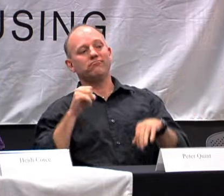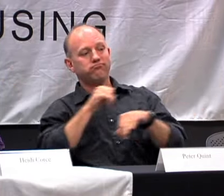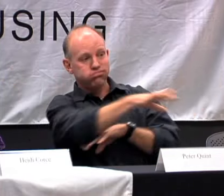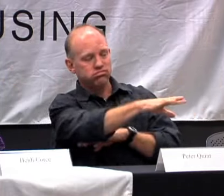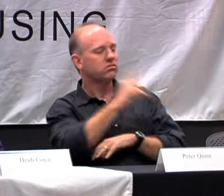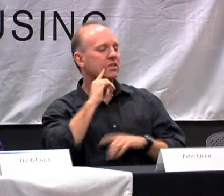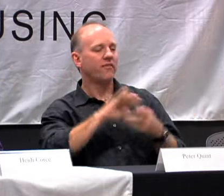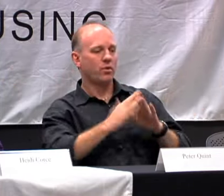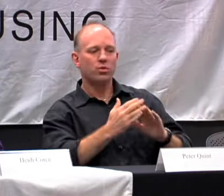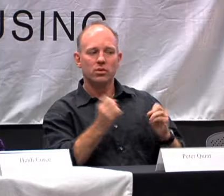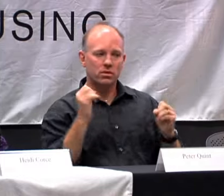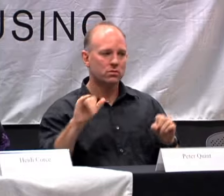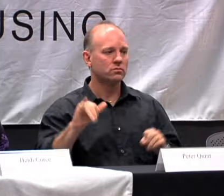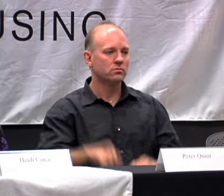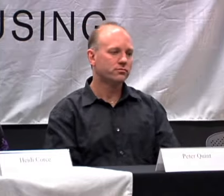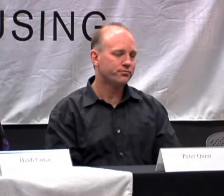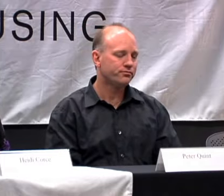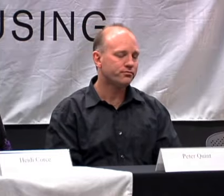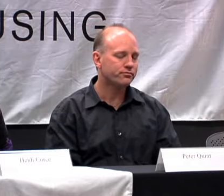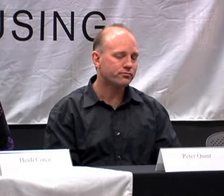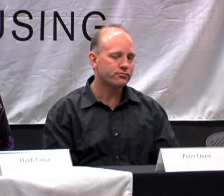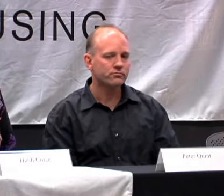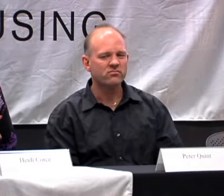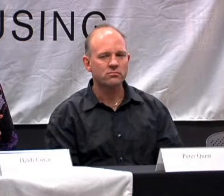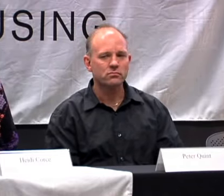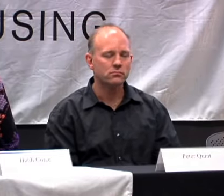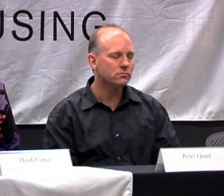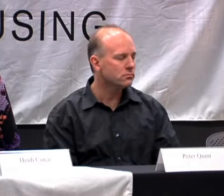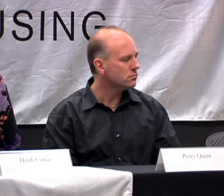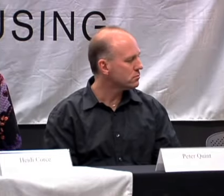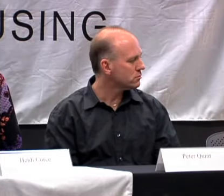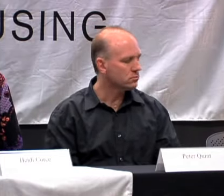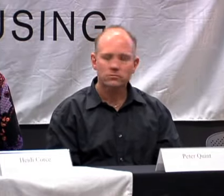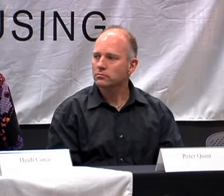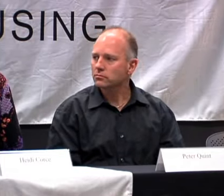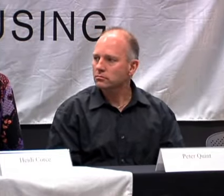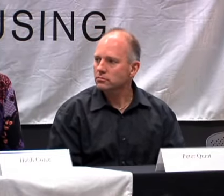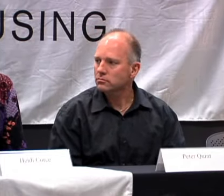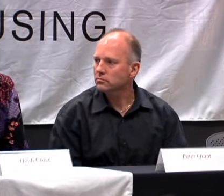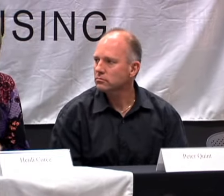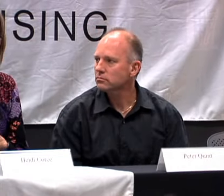IT IS VERY DIFFERENT. IT IS VERY DIFFERENT CULTURE.